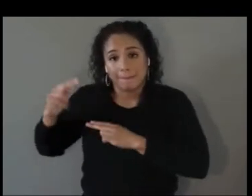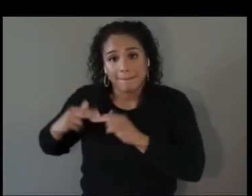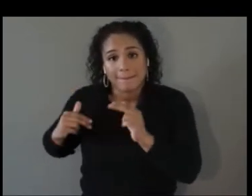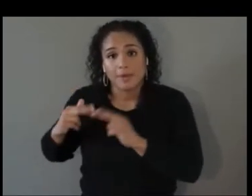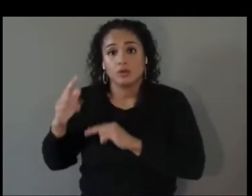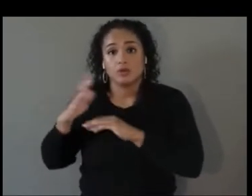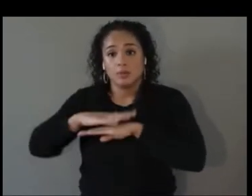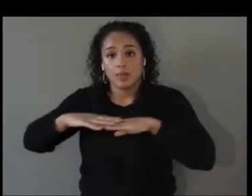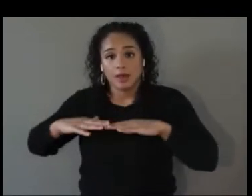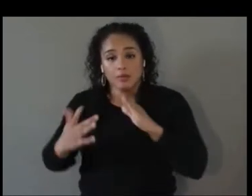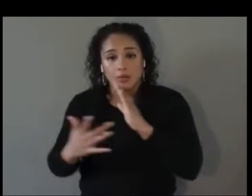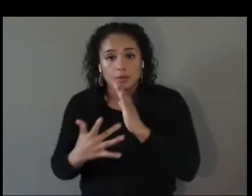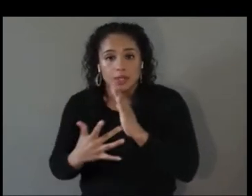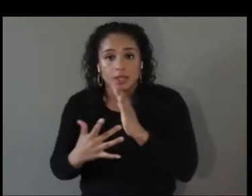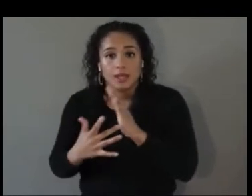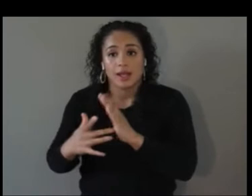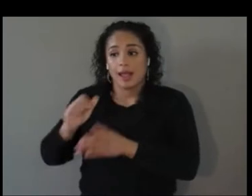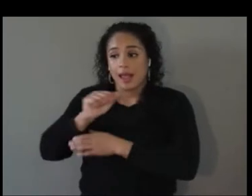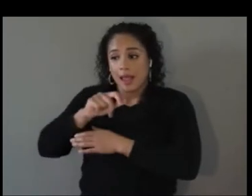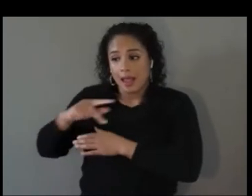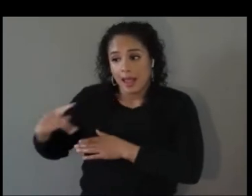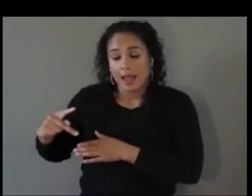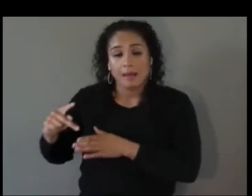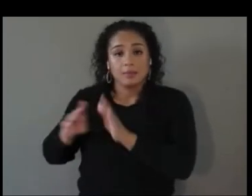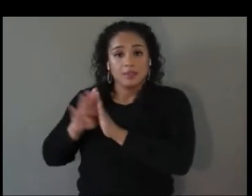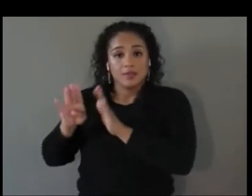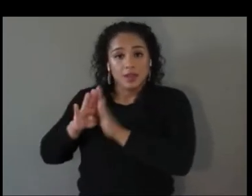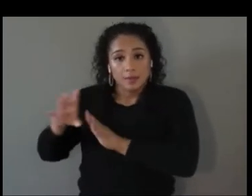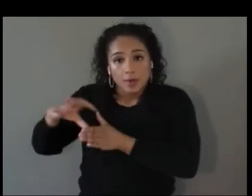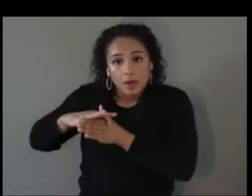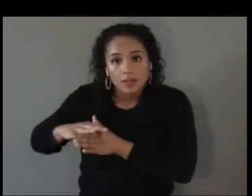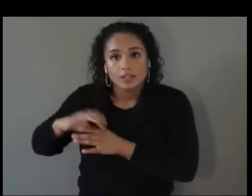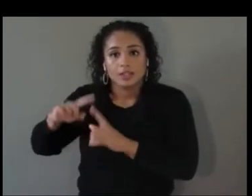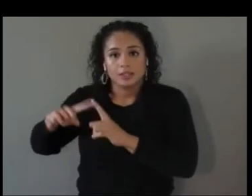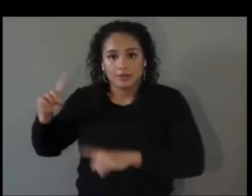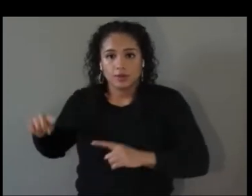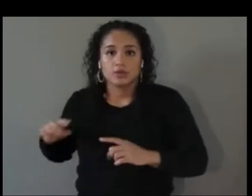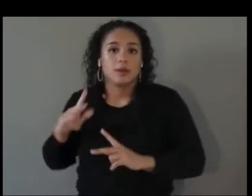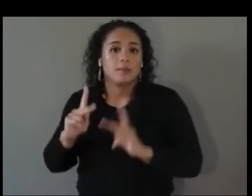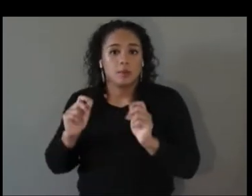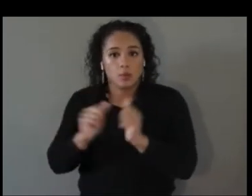content are diverse. This includes people with disabilities as well as people from different